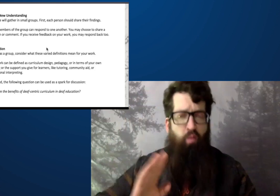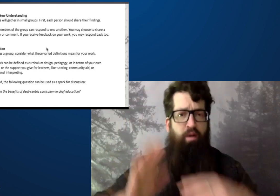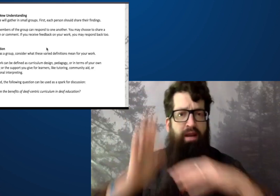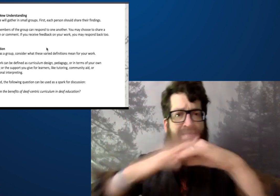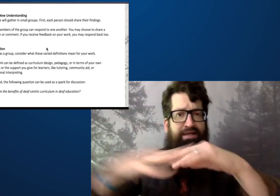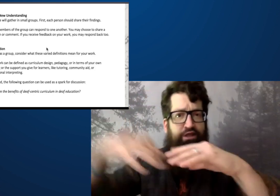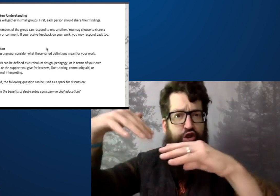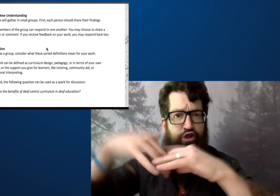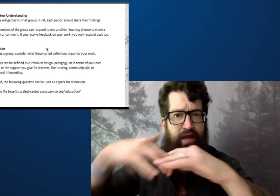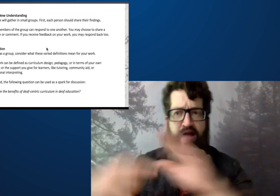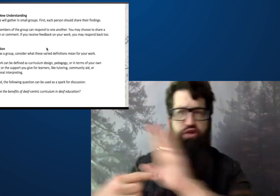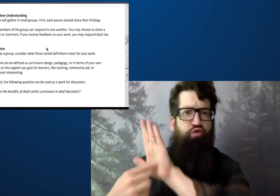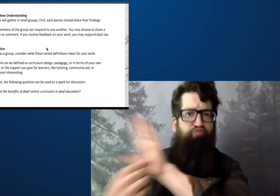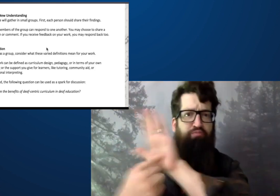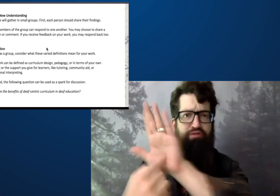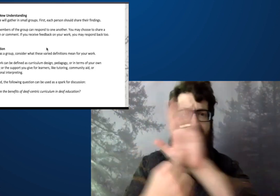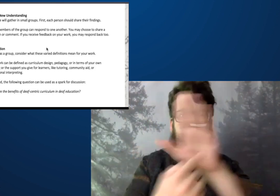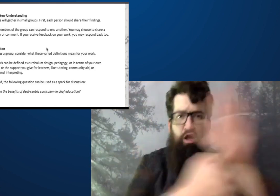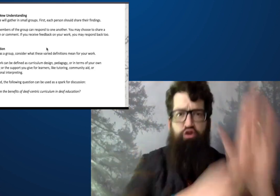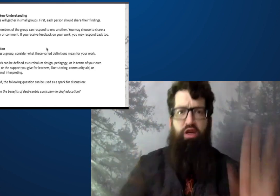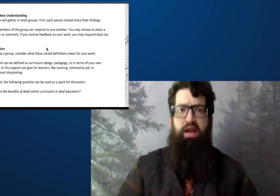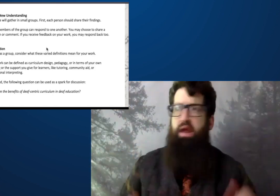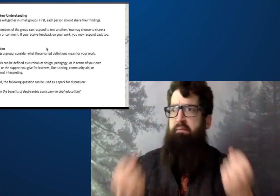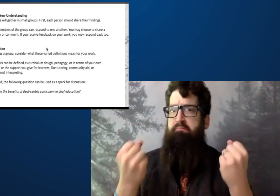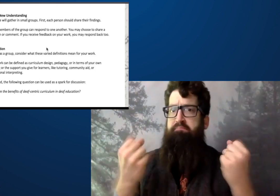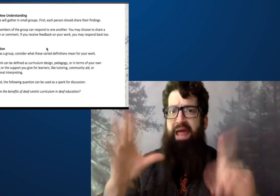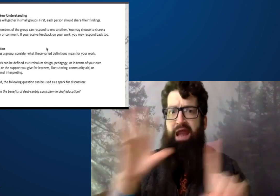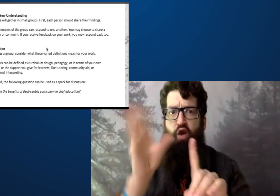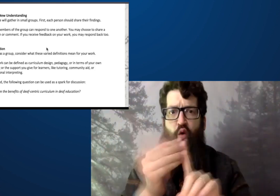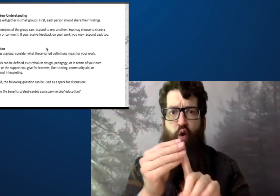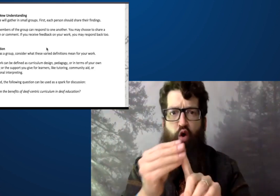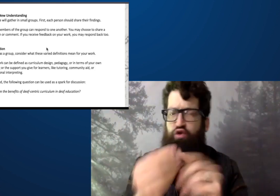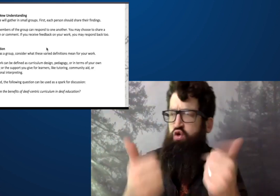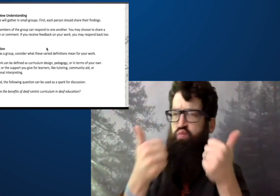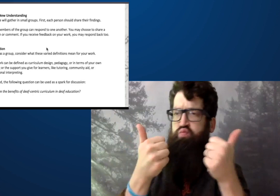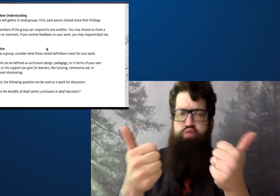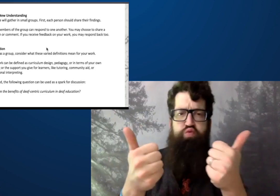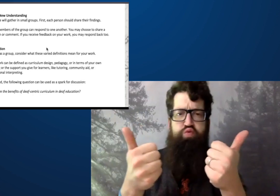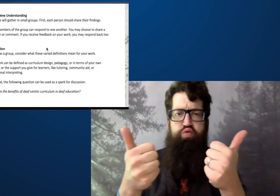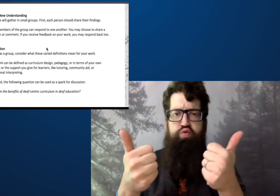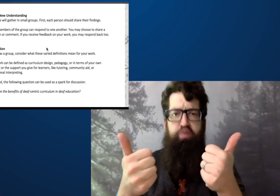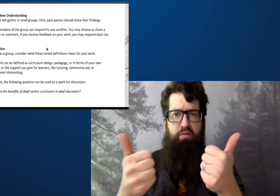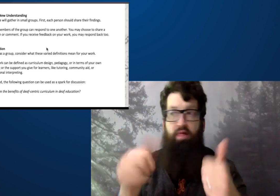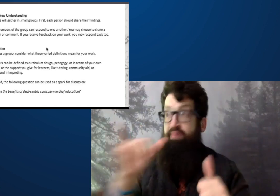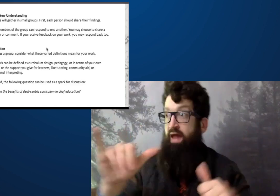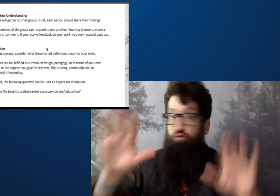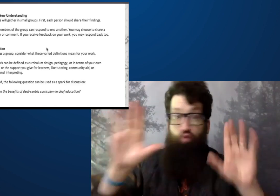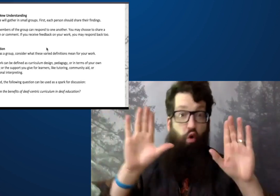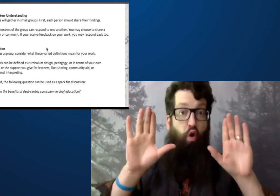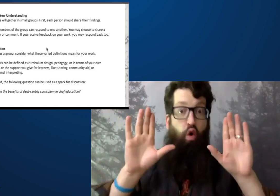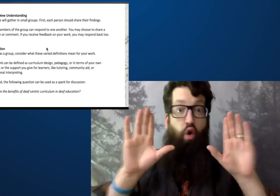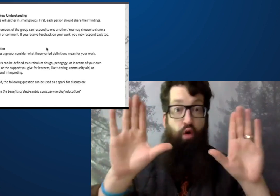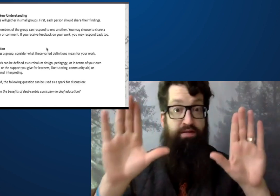This relates to black, brown, indigenous representation, many different cultures. I mean, this is great.